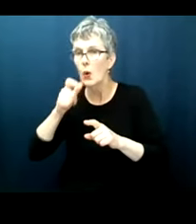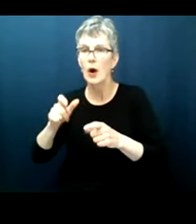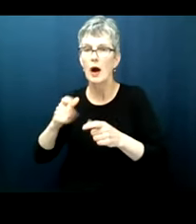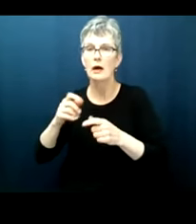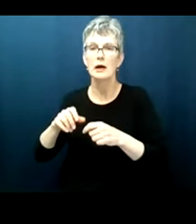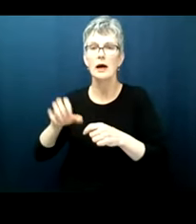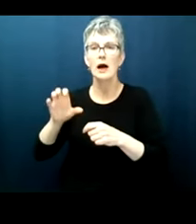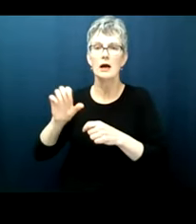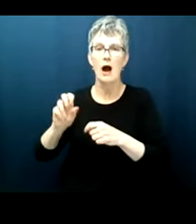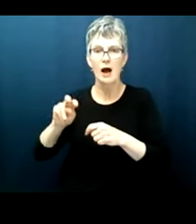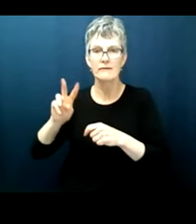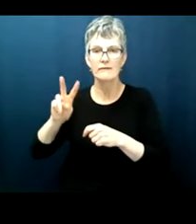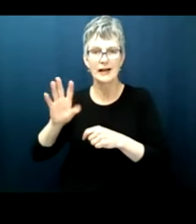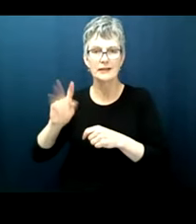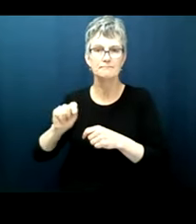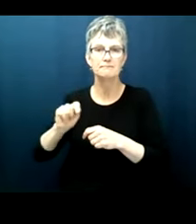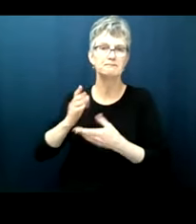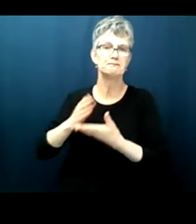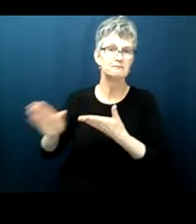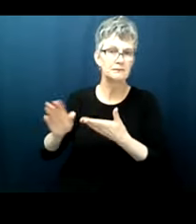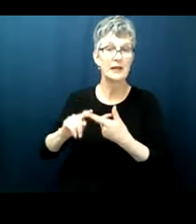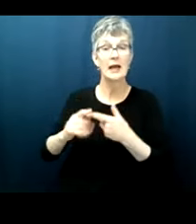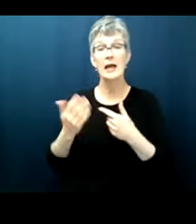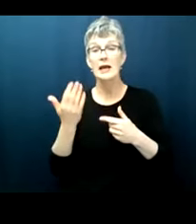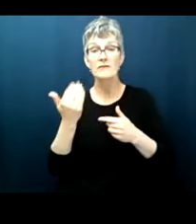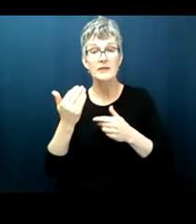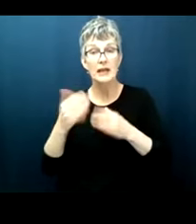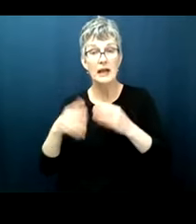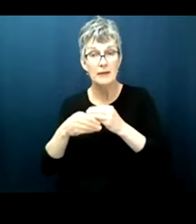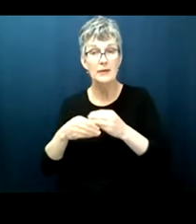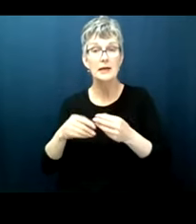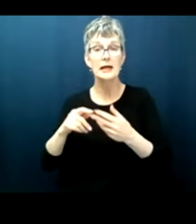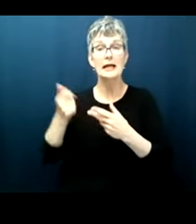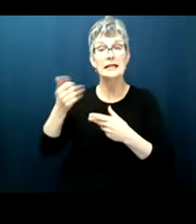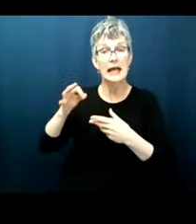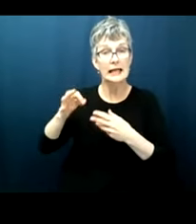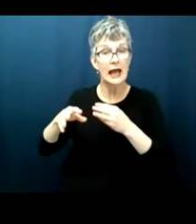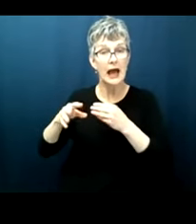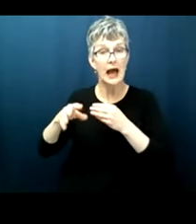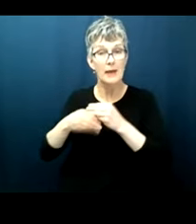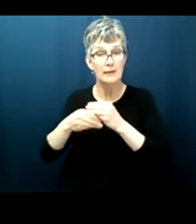19th amendment um which was enacted as we said 20 100 years ago this year the 24th amendment that